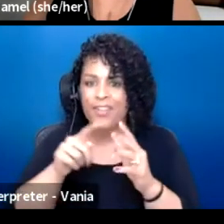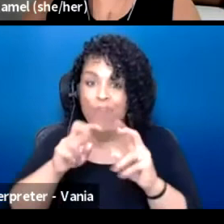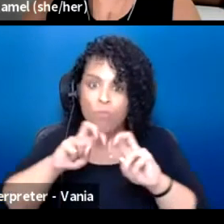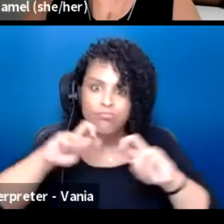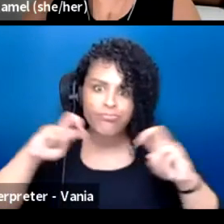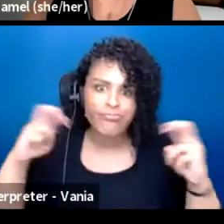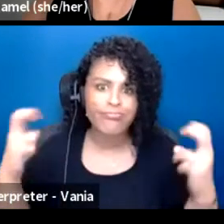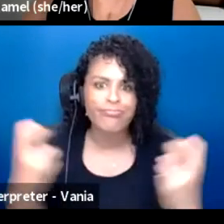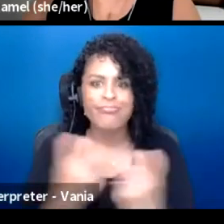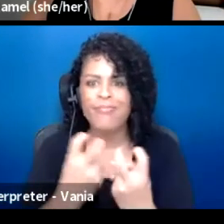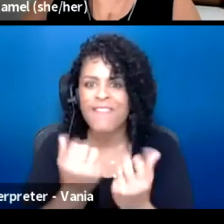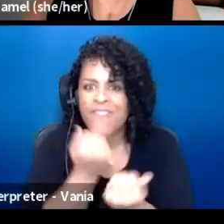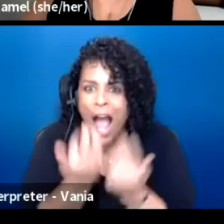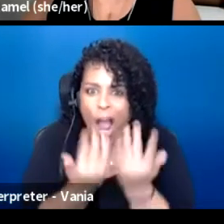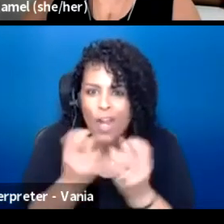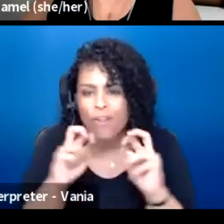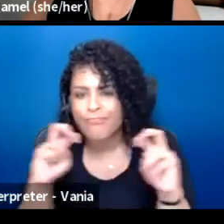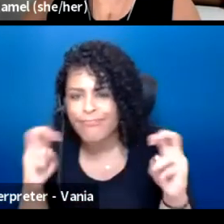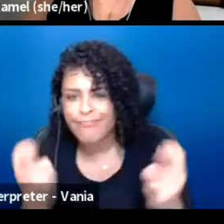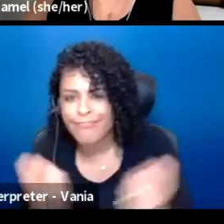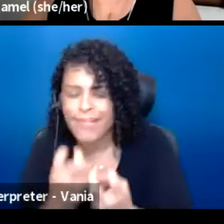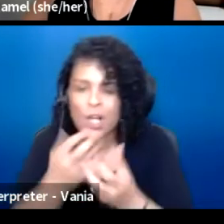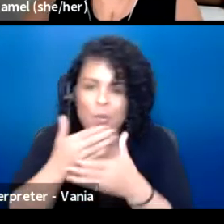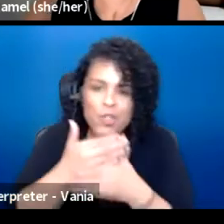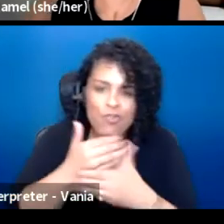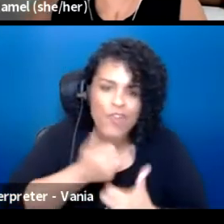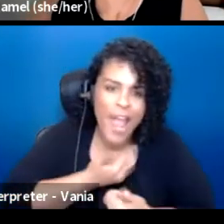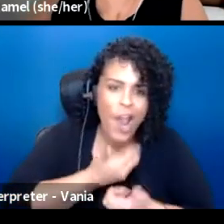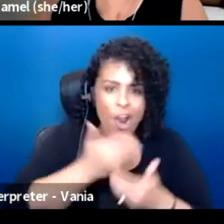would spend their evenings sharing stories with each other.